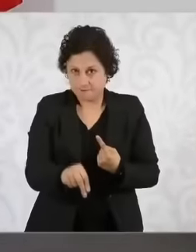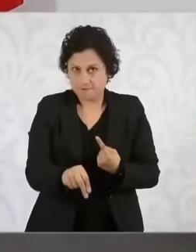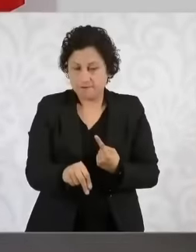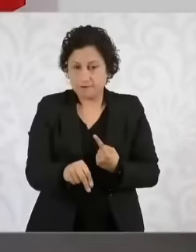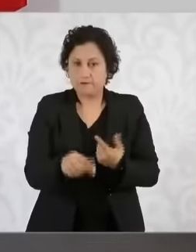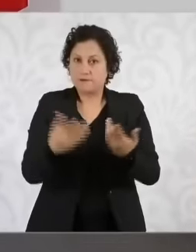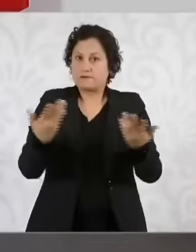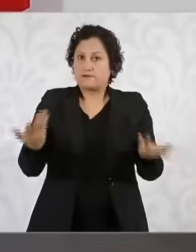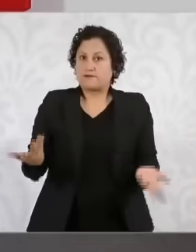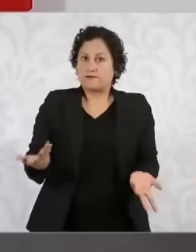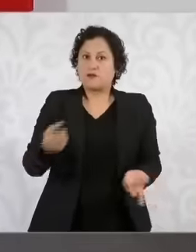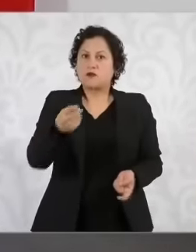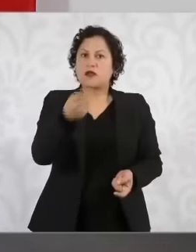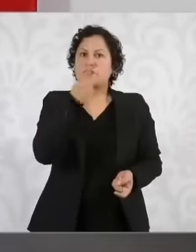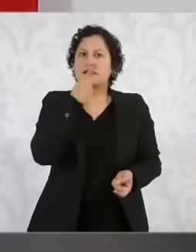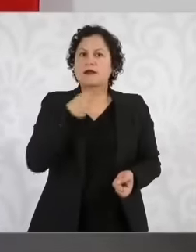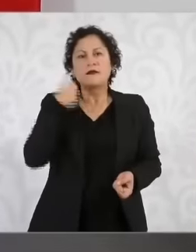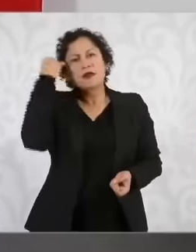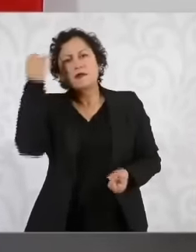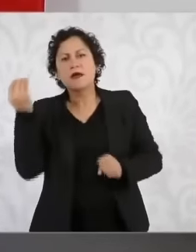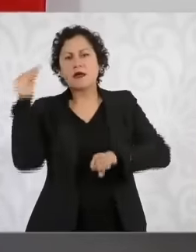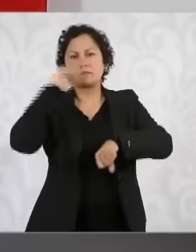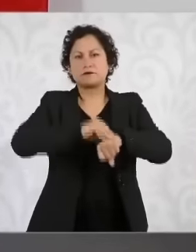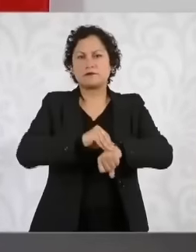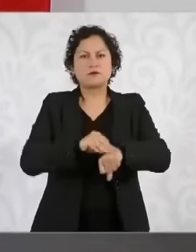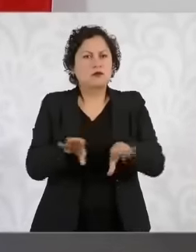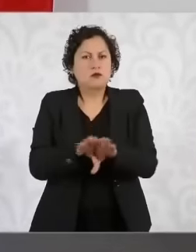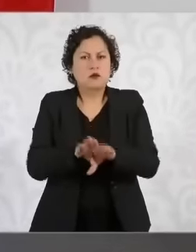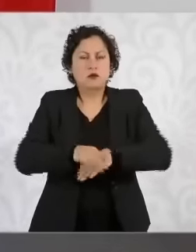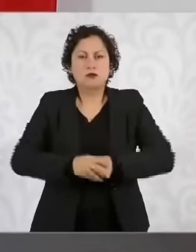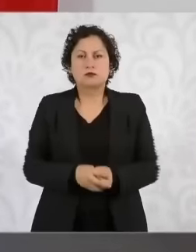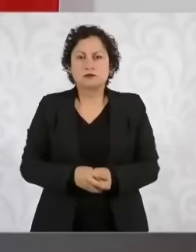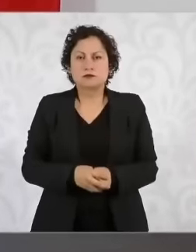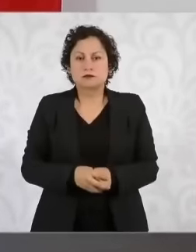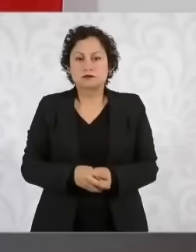me what interpretation does that have? It's plain simple, point,